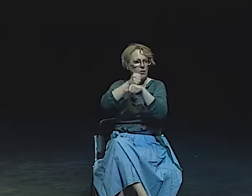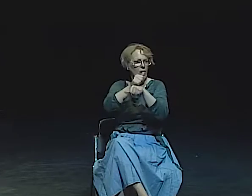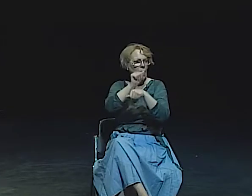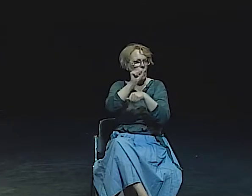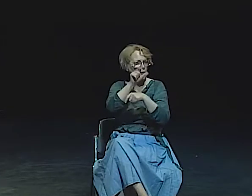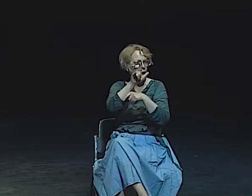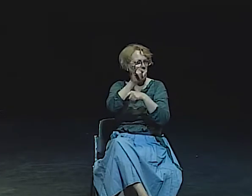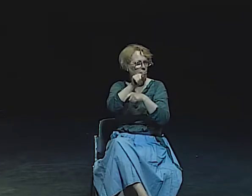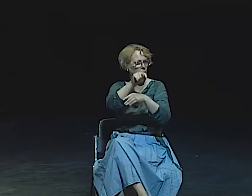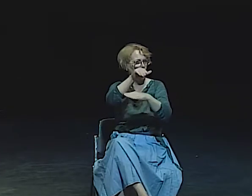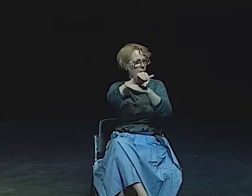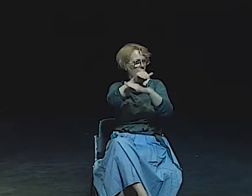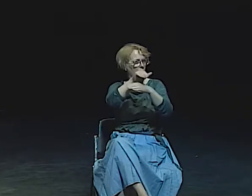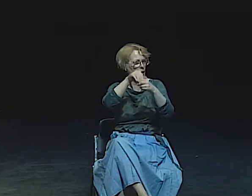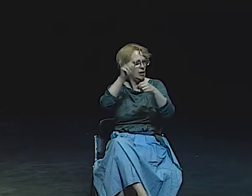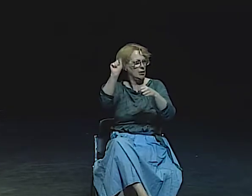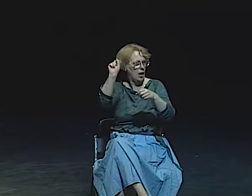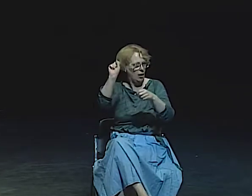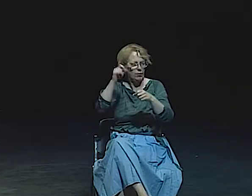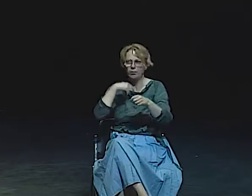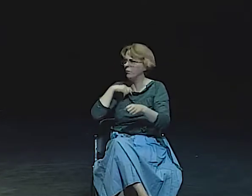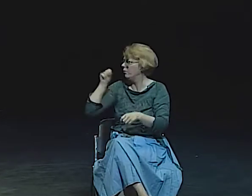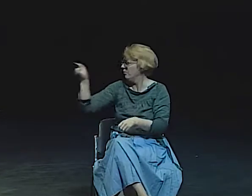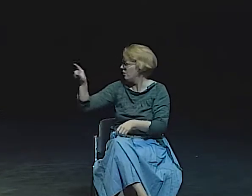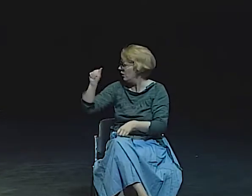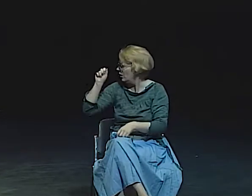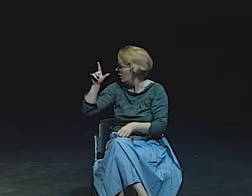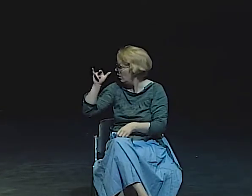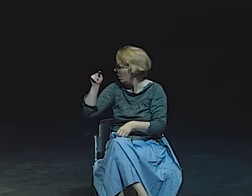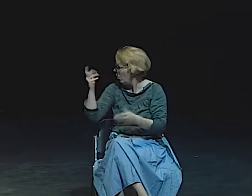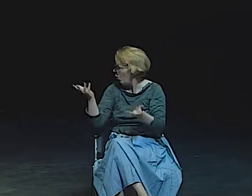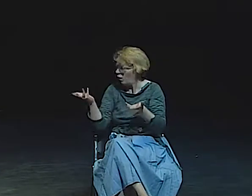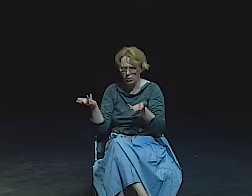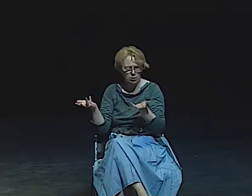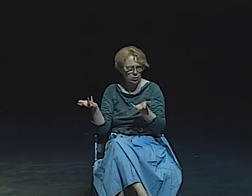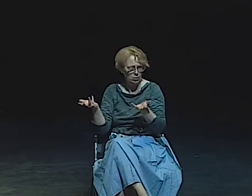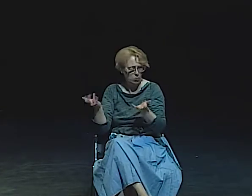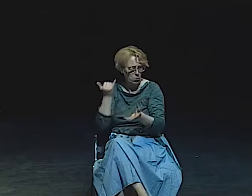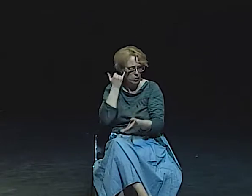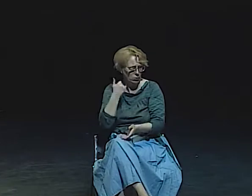AS AN EXAMPLE-- AS AN EXPERIMENT,